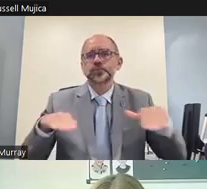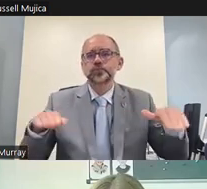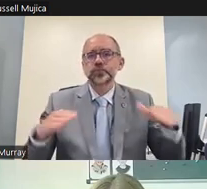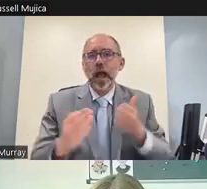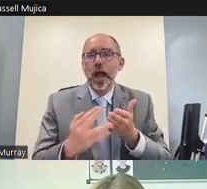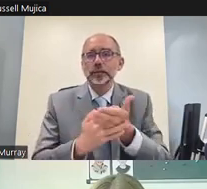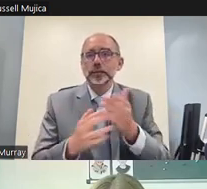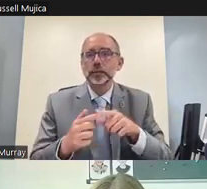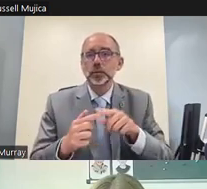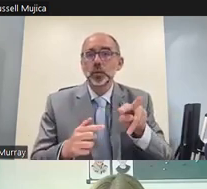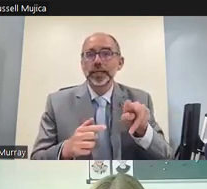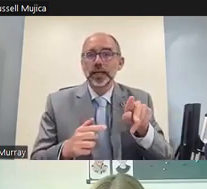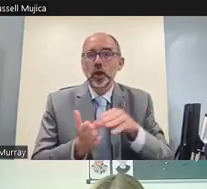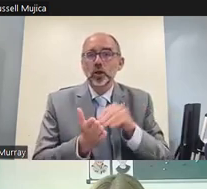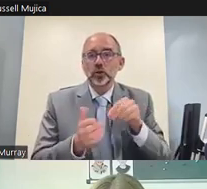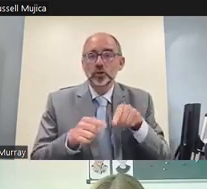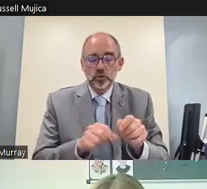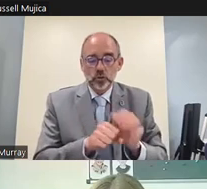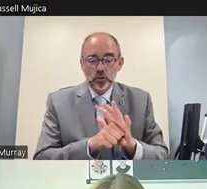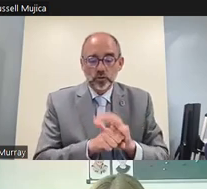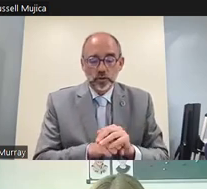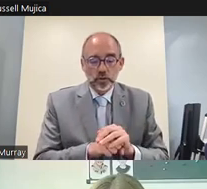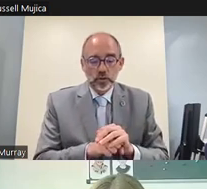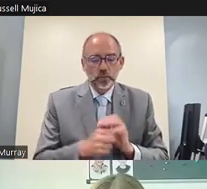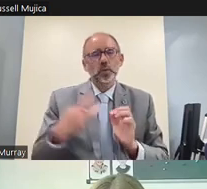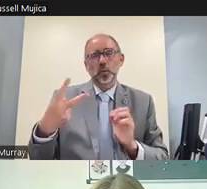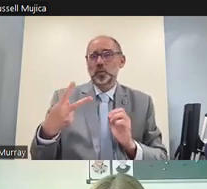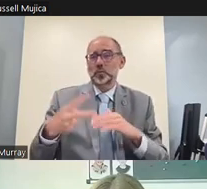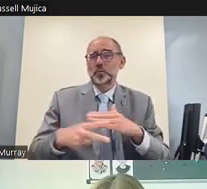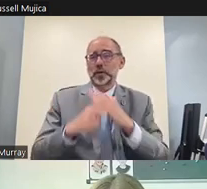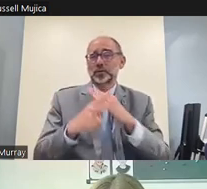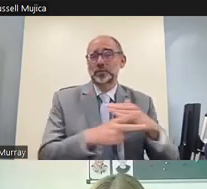show widely varied variable access to digital learning during covert 19.